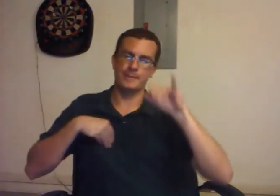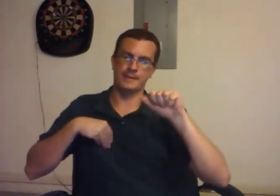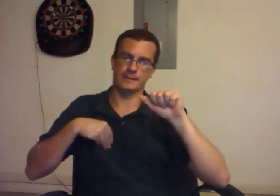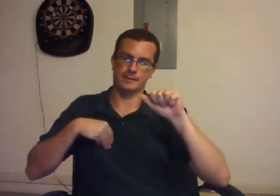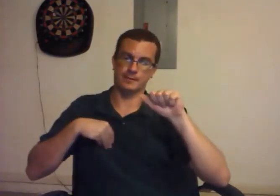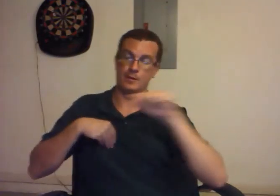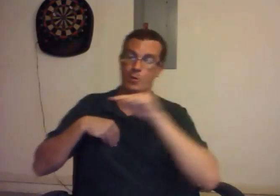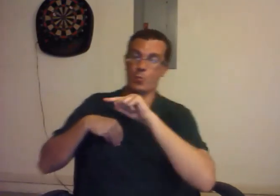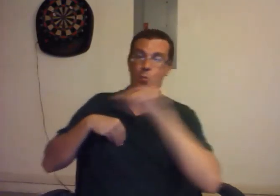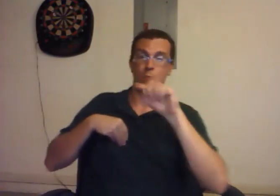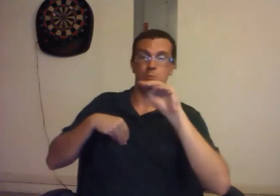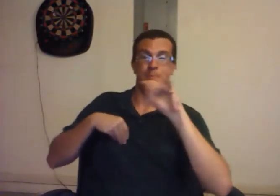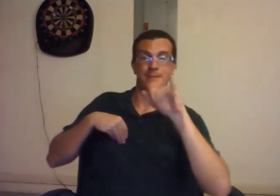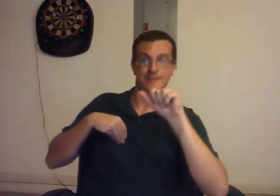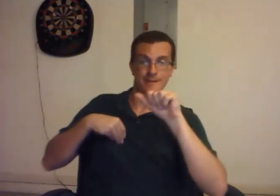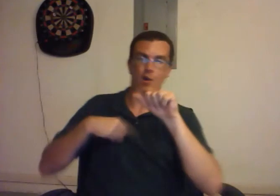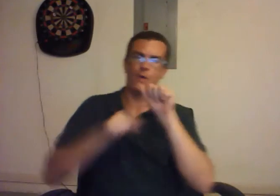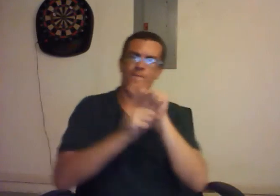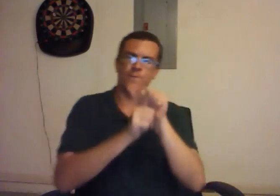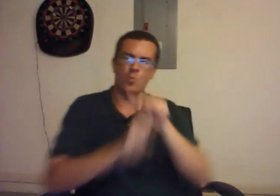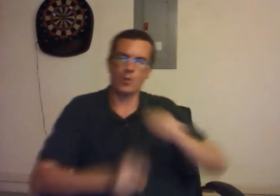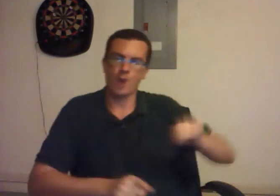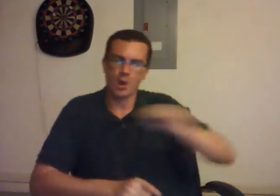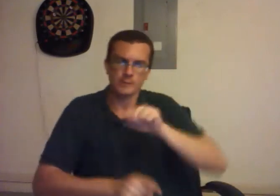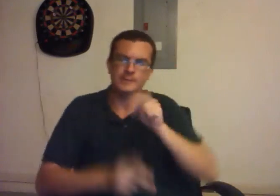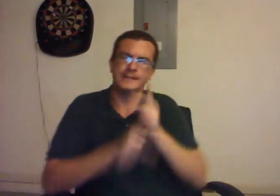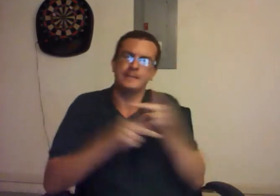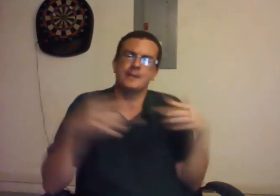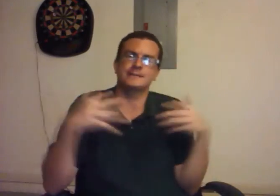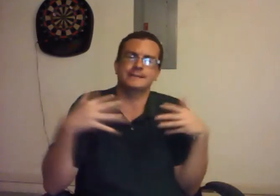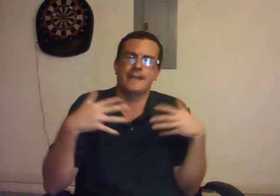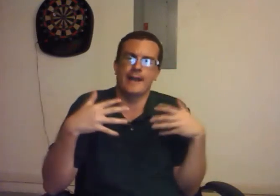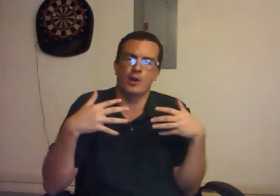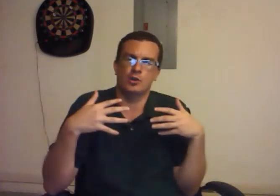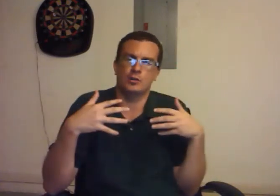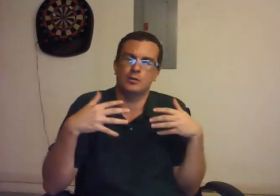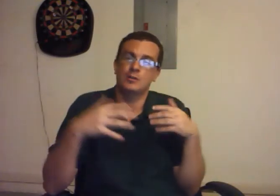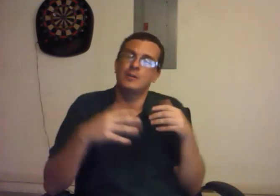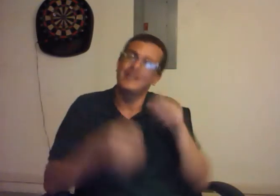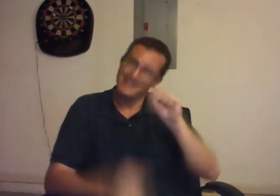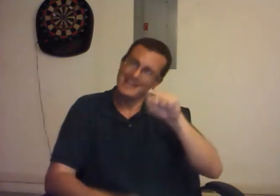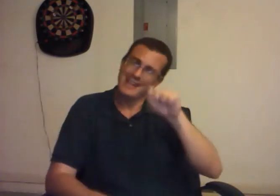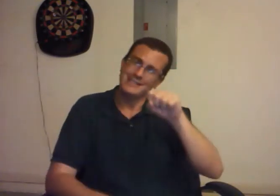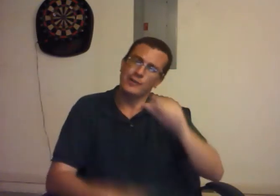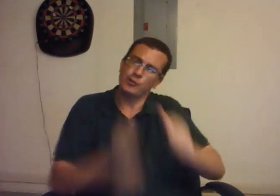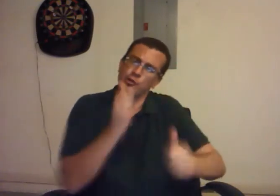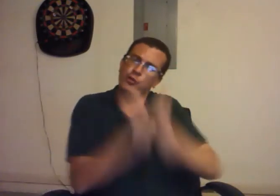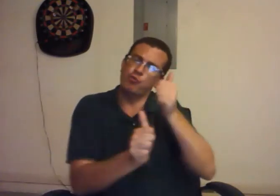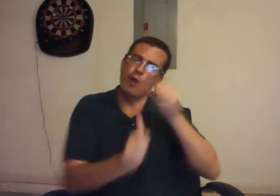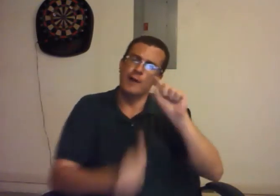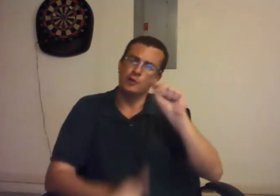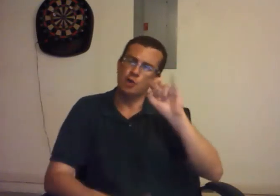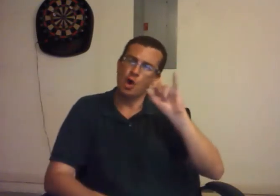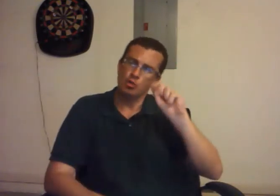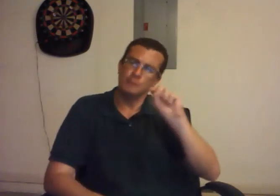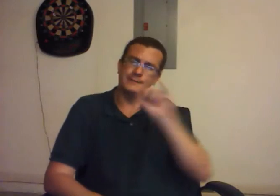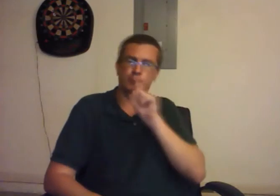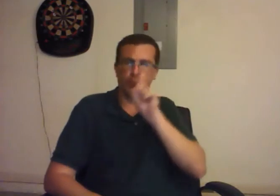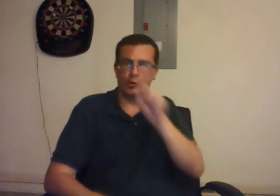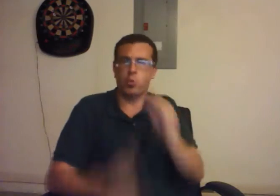Those media fool us and keep us scared. Yes, the threat of terrorism is a real threat.